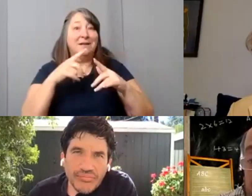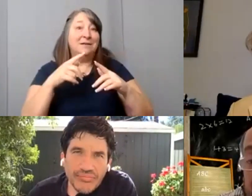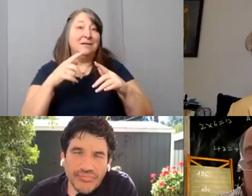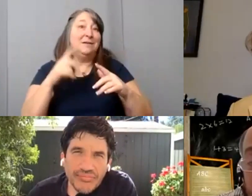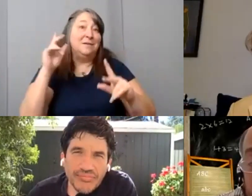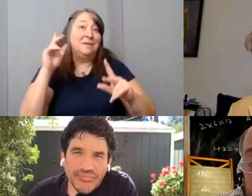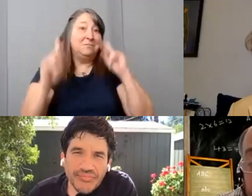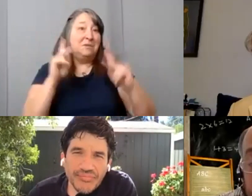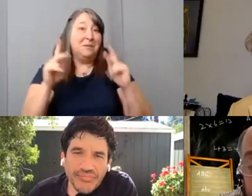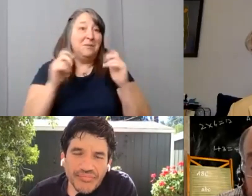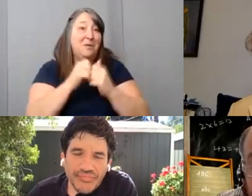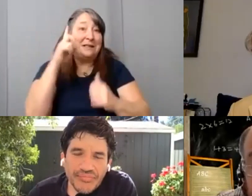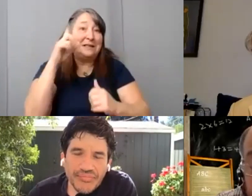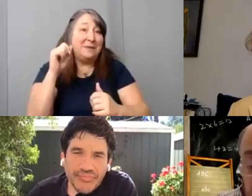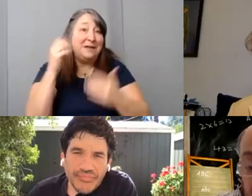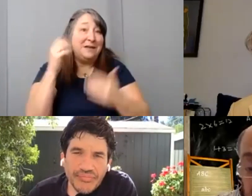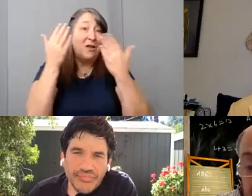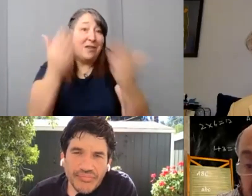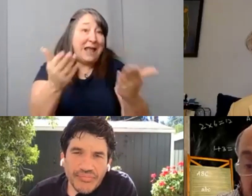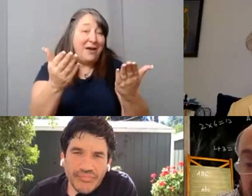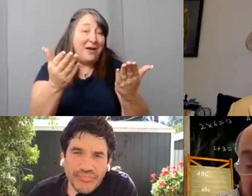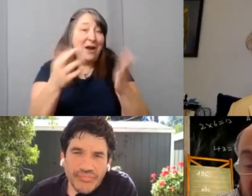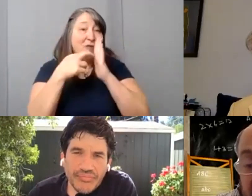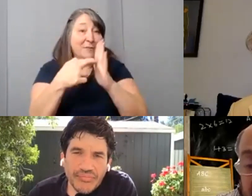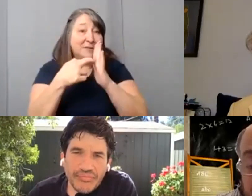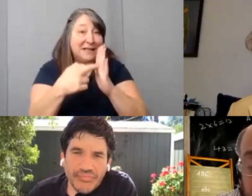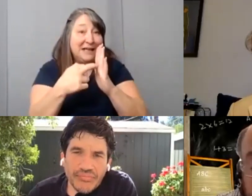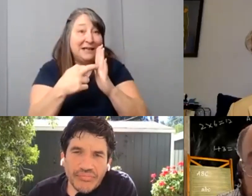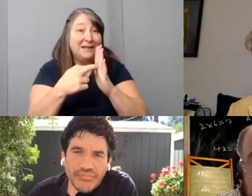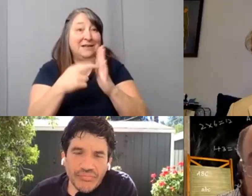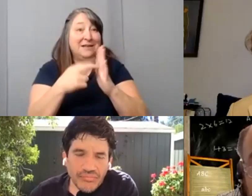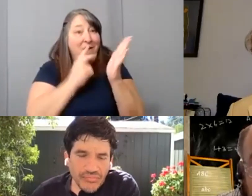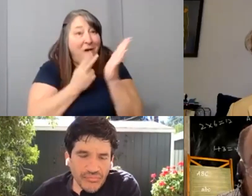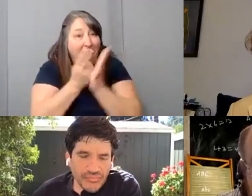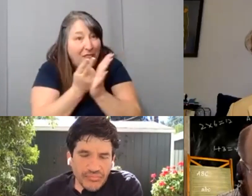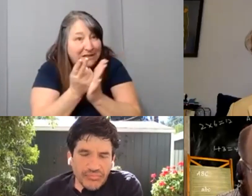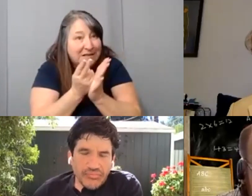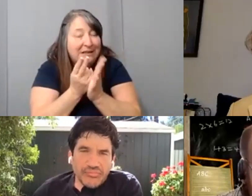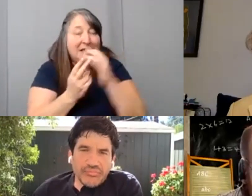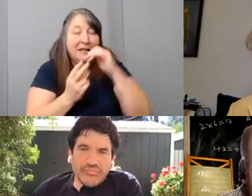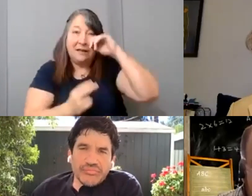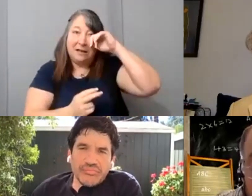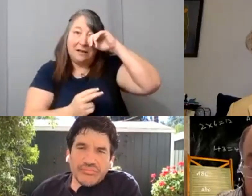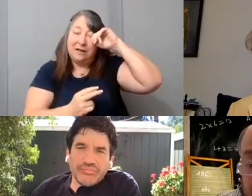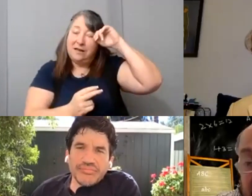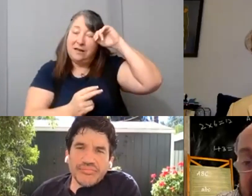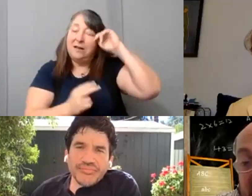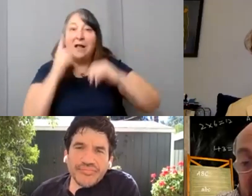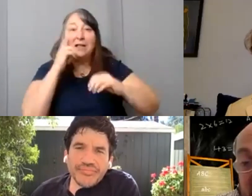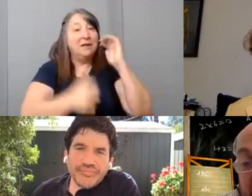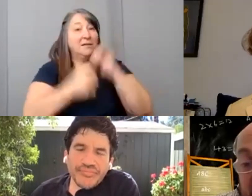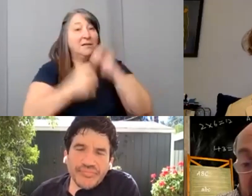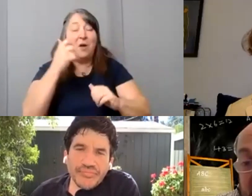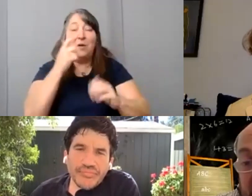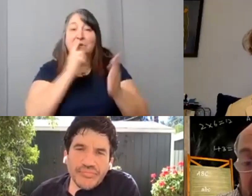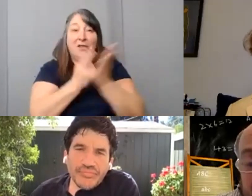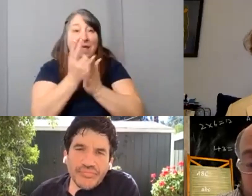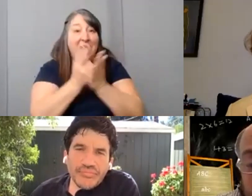that are on the screen are representing, as Mark said, authentically. And I think you know, the most authentic aspect of people's disability is that